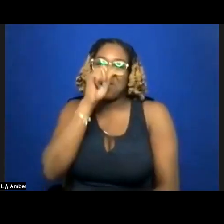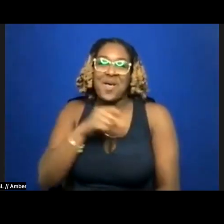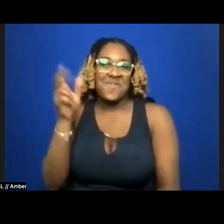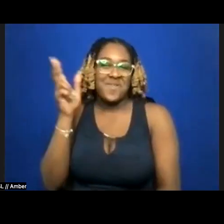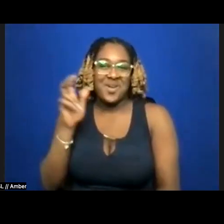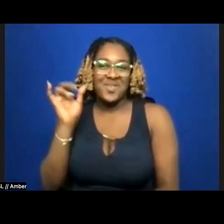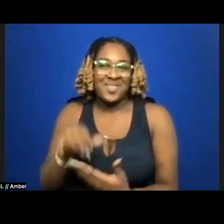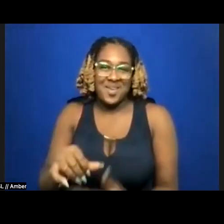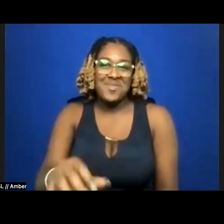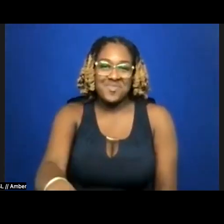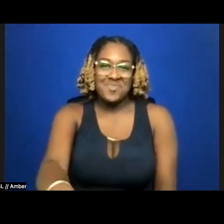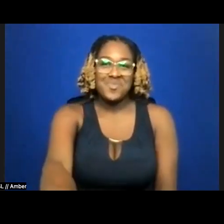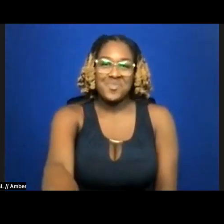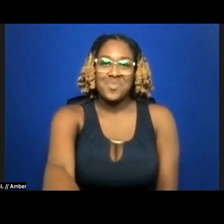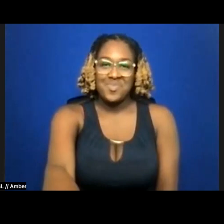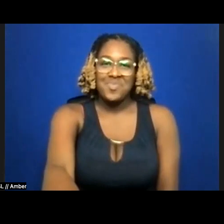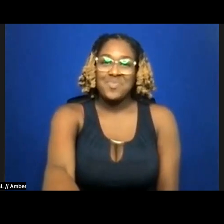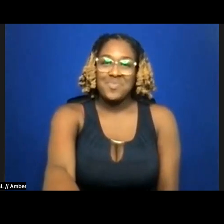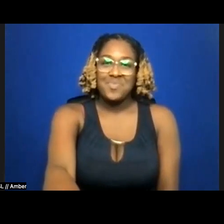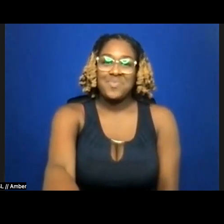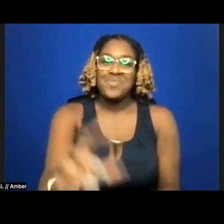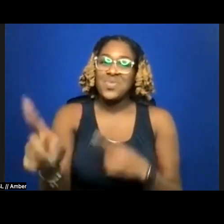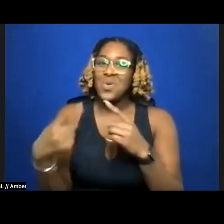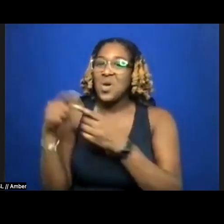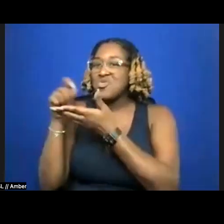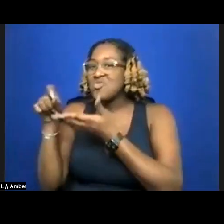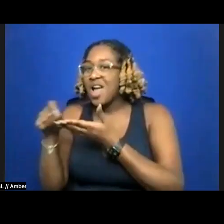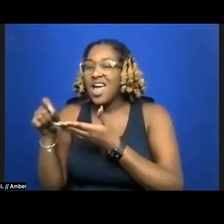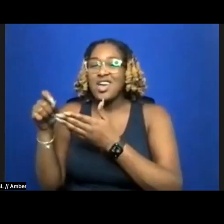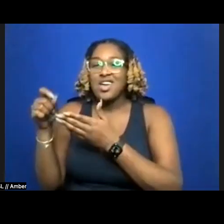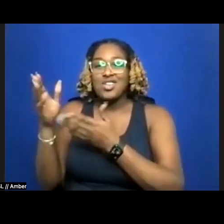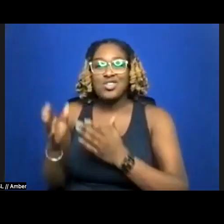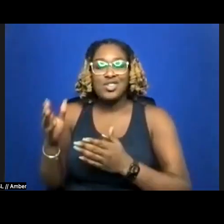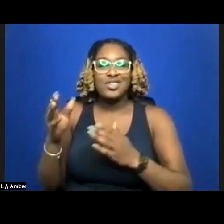writers and poets come up with something out of a challenge, like someone dares you to do something,